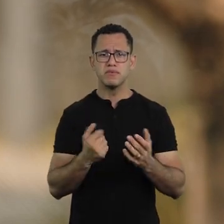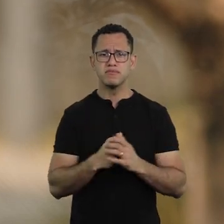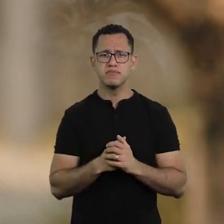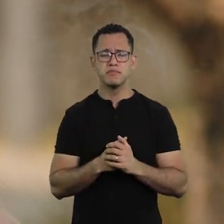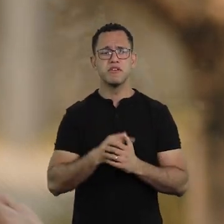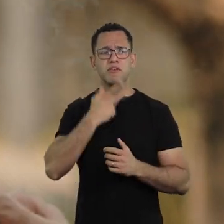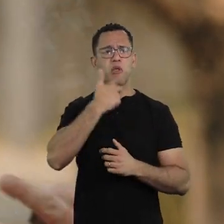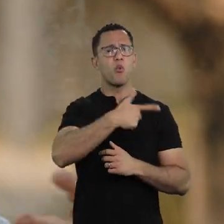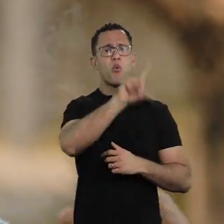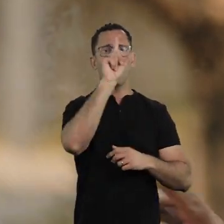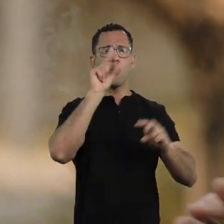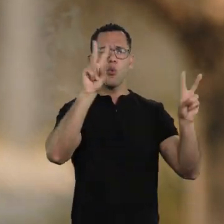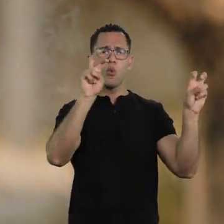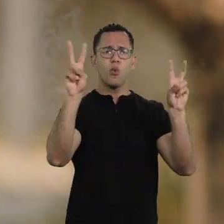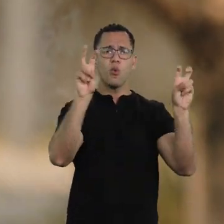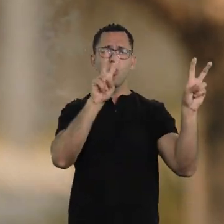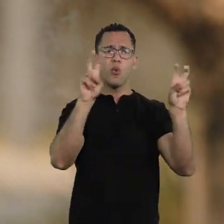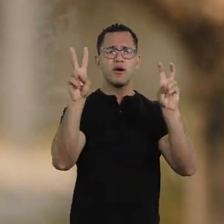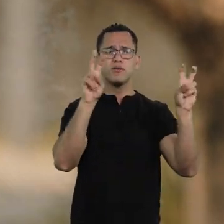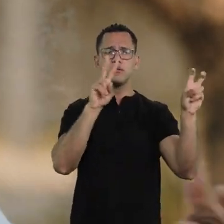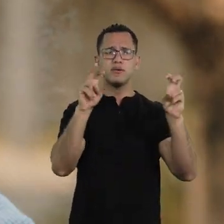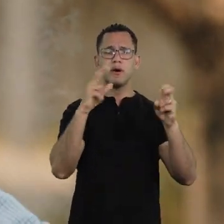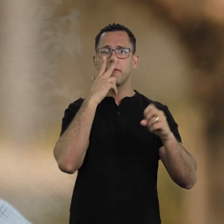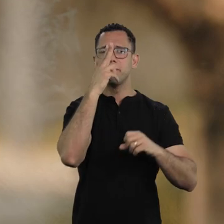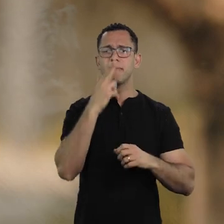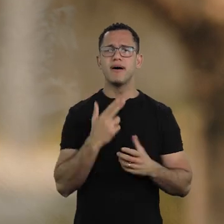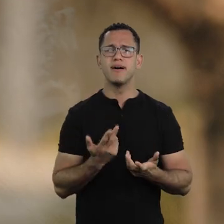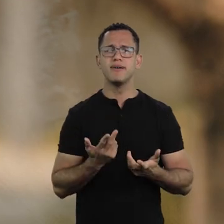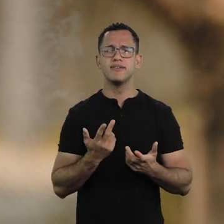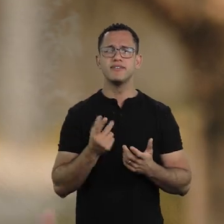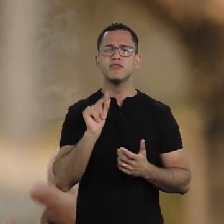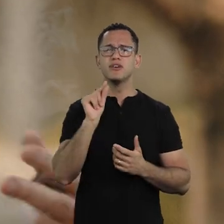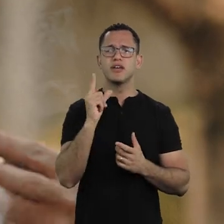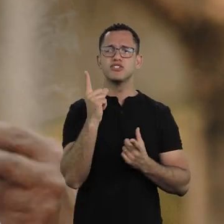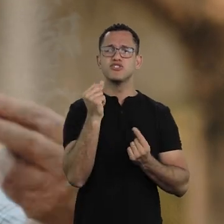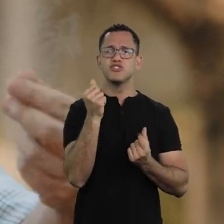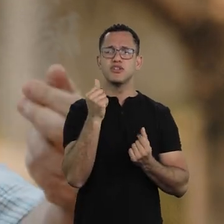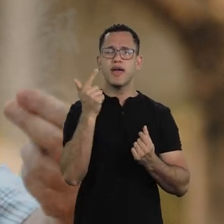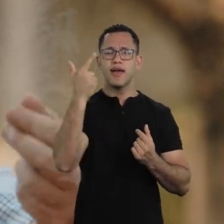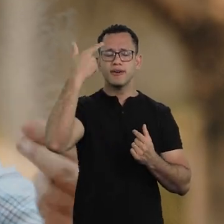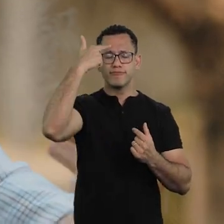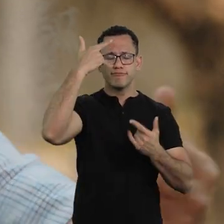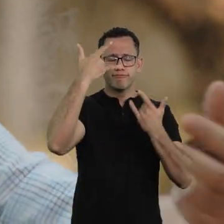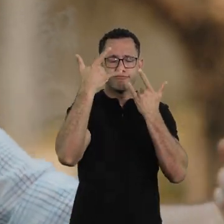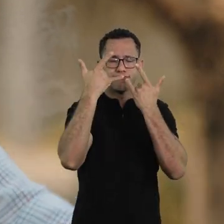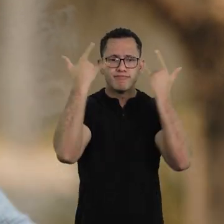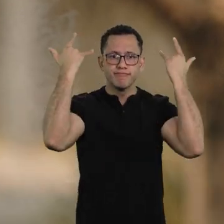victim of some sort of money logic,